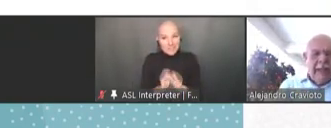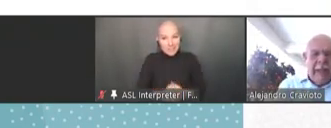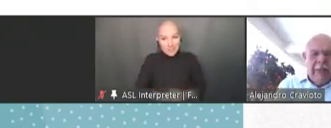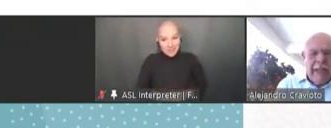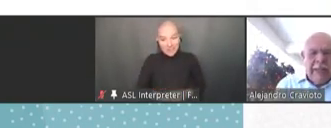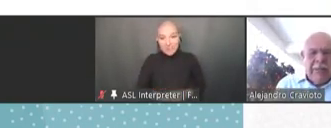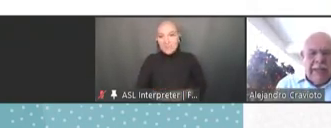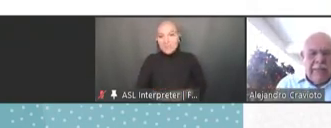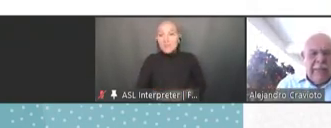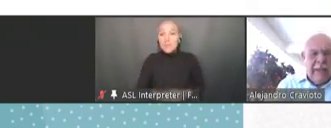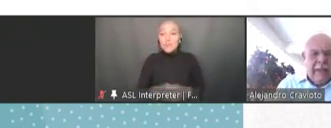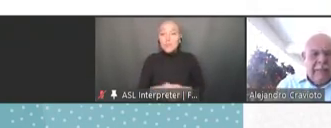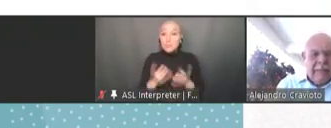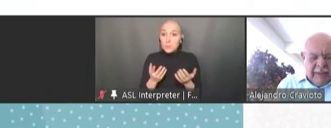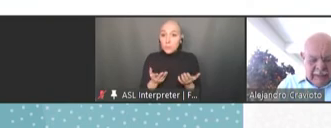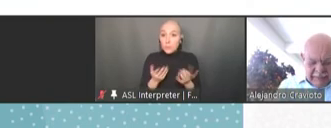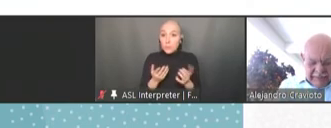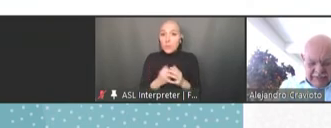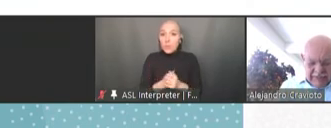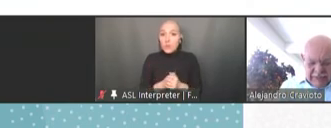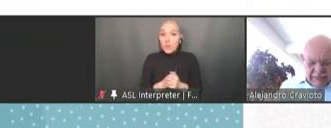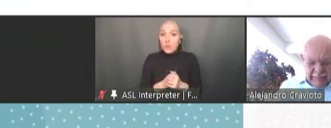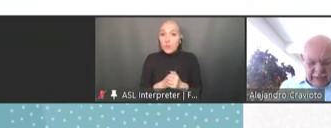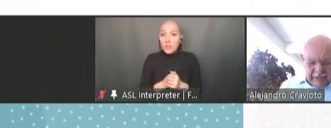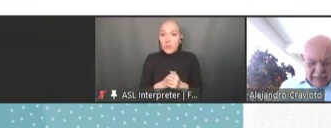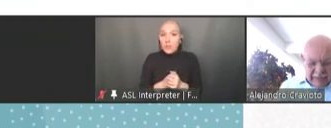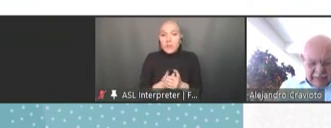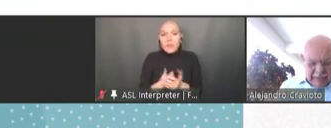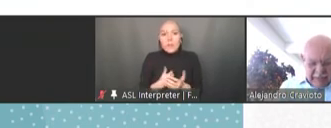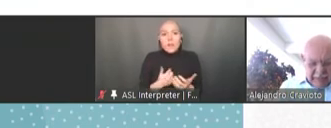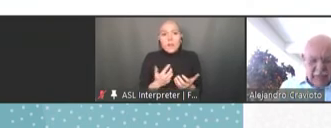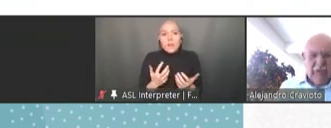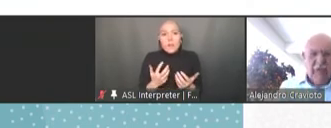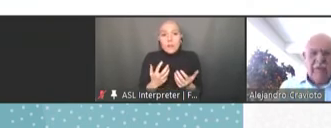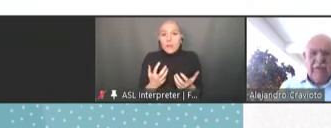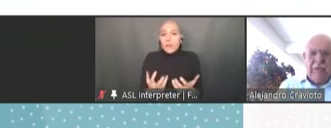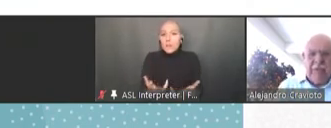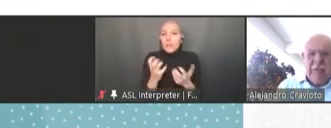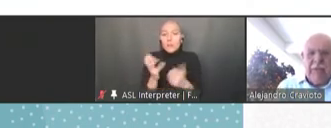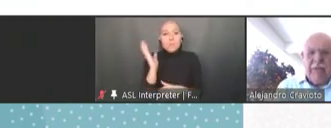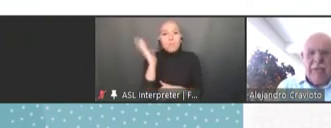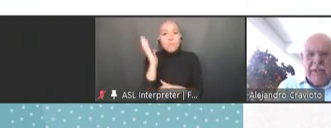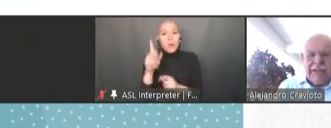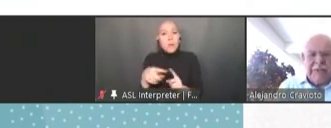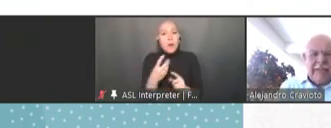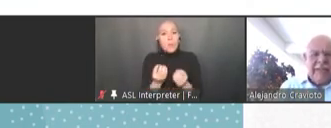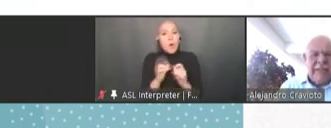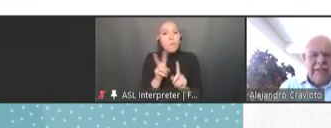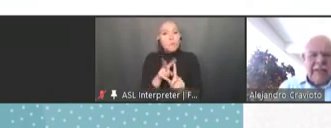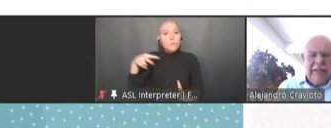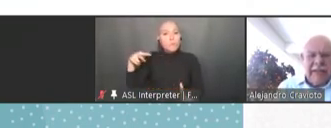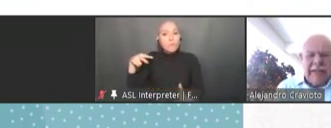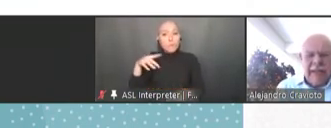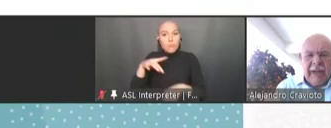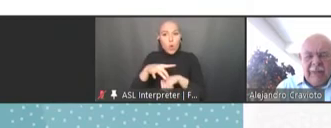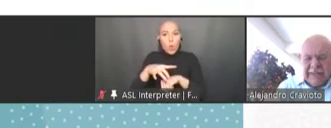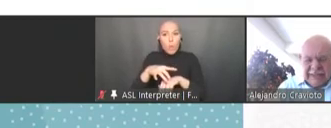I would like to give a presentation about more global view of what is being done and how I see